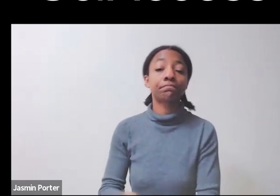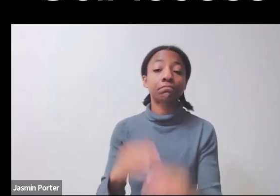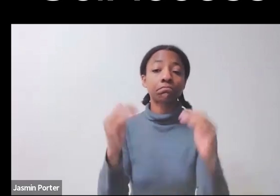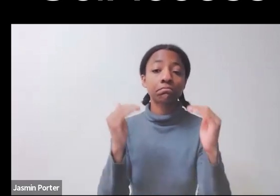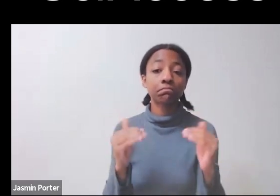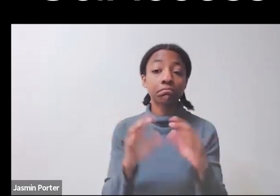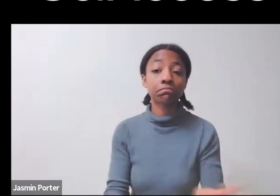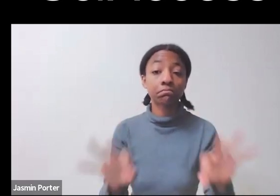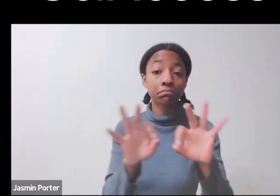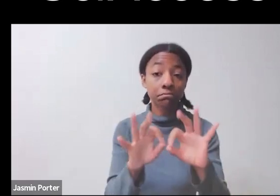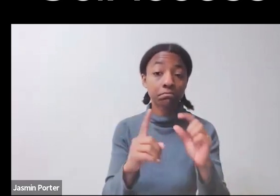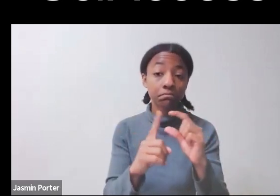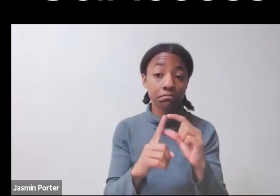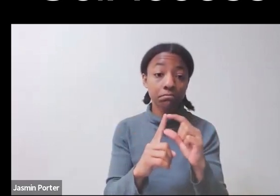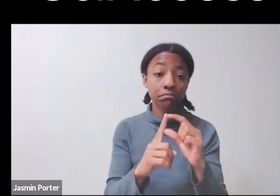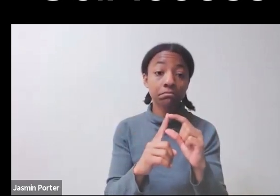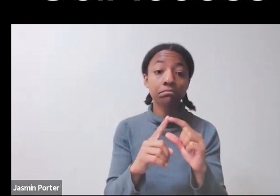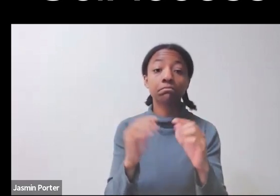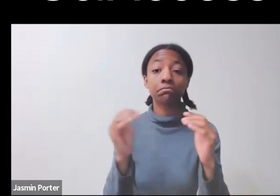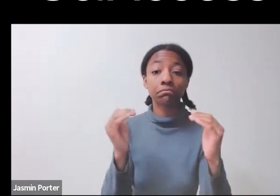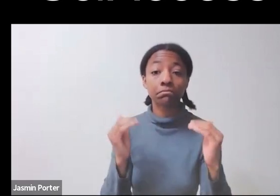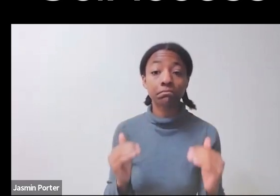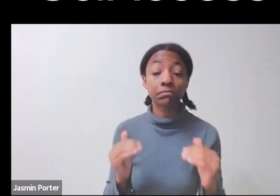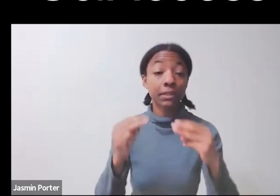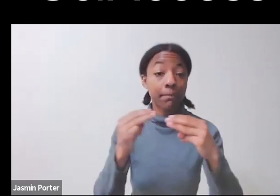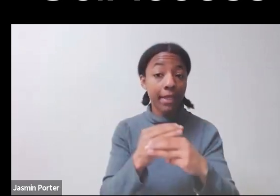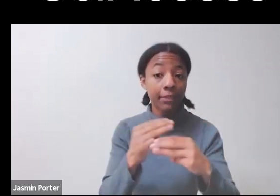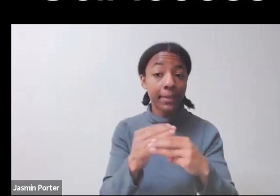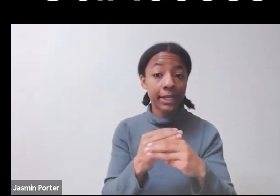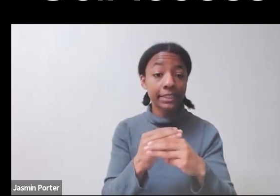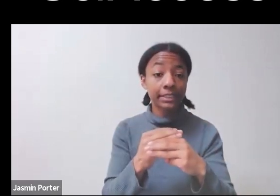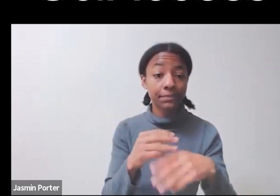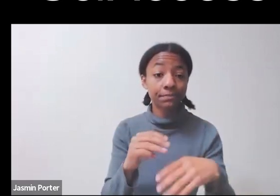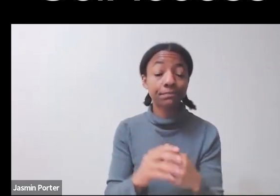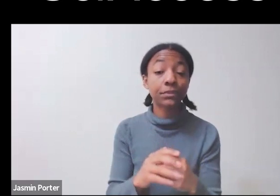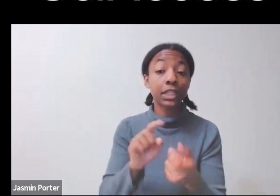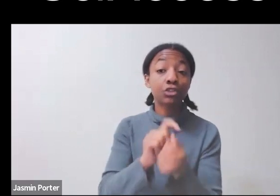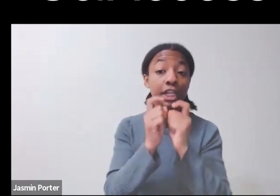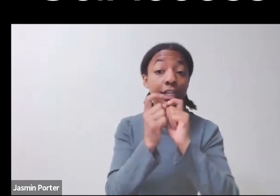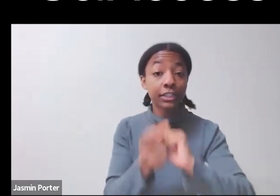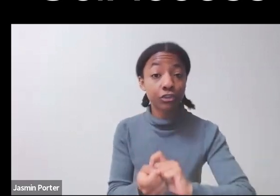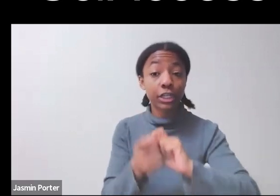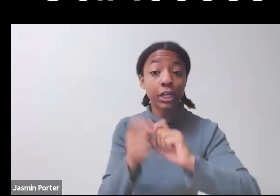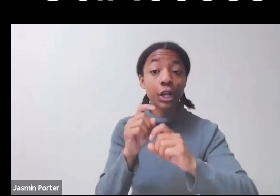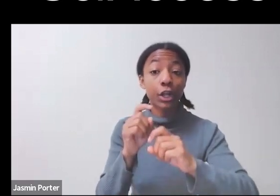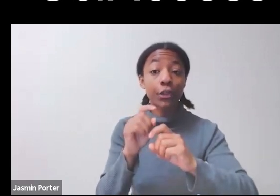then talk about shifting the culture of mathematics, particularly with our website, Signs of Disability,